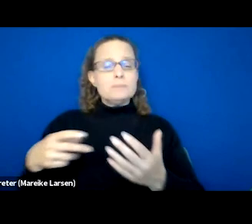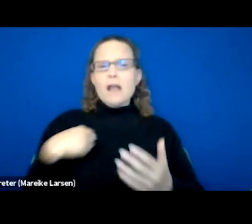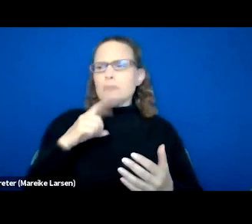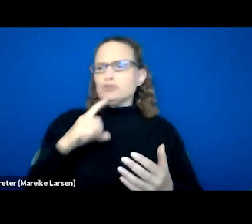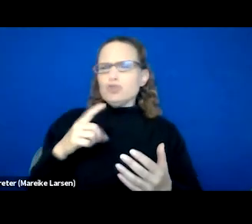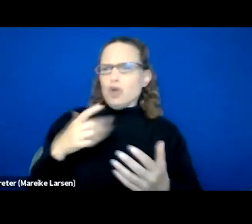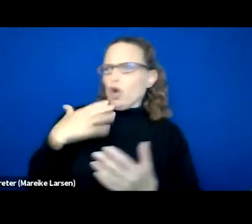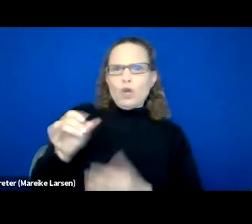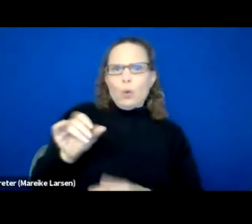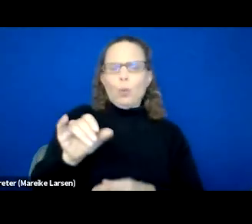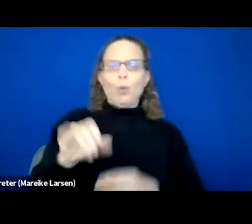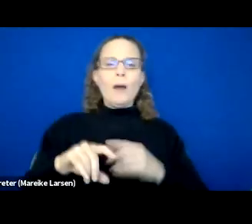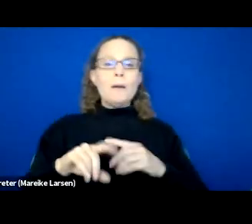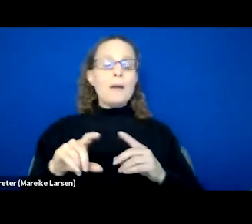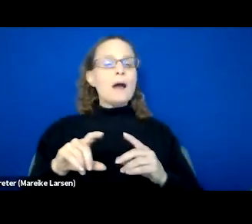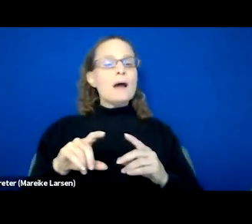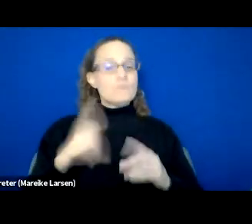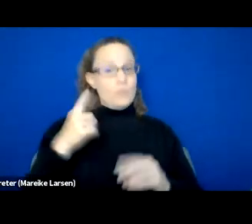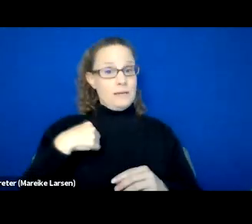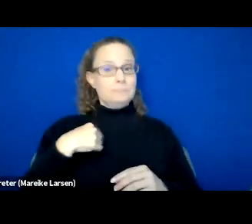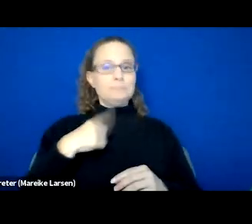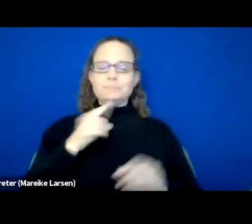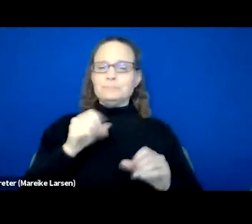but the factor was I was able to personally,